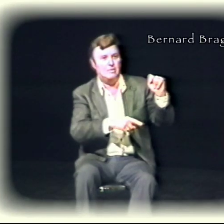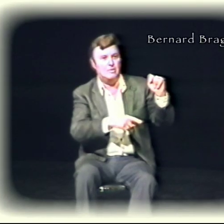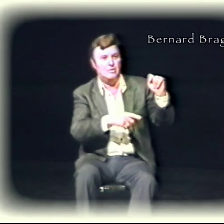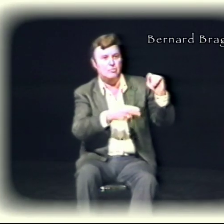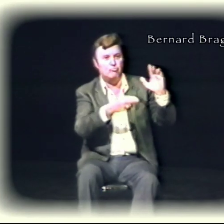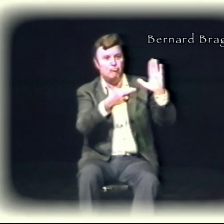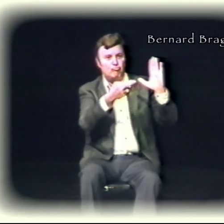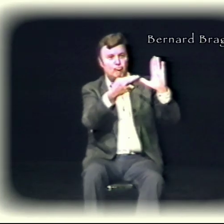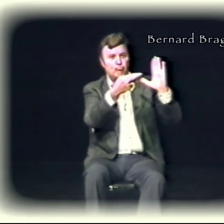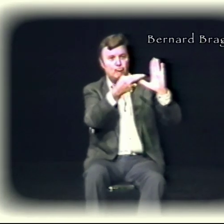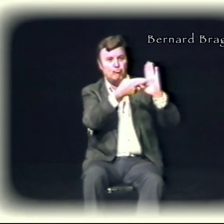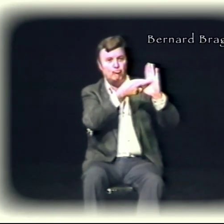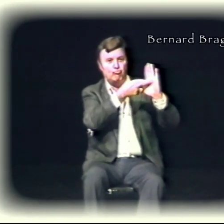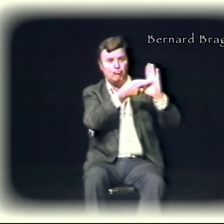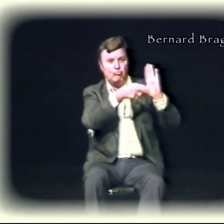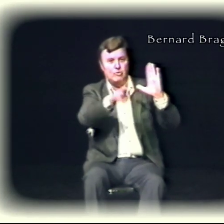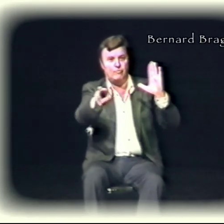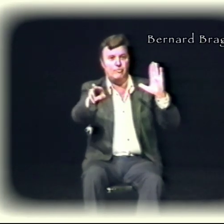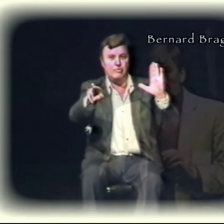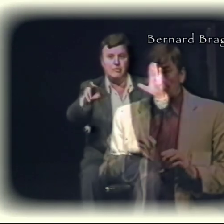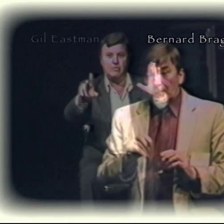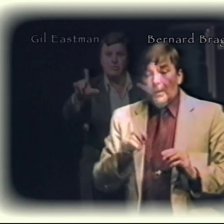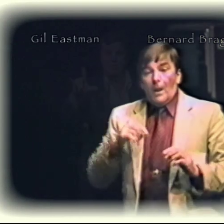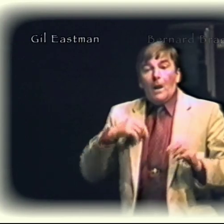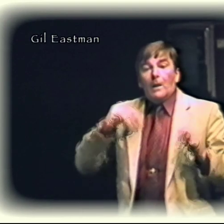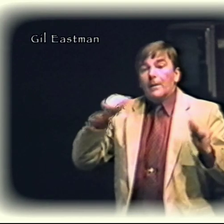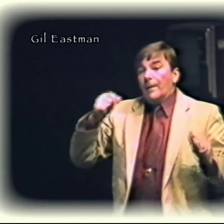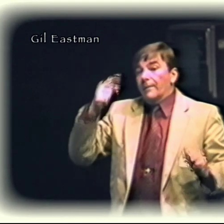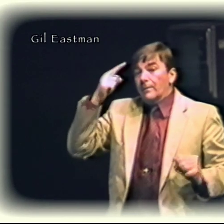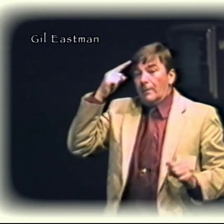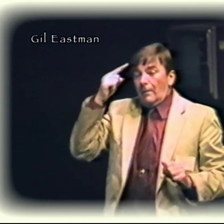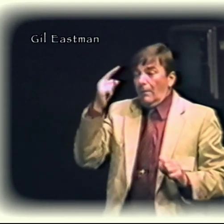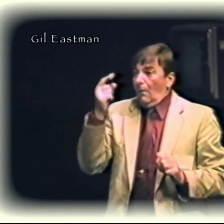It didn't feel right. So I decided to end the series with a bang.